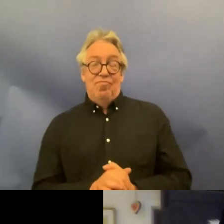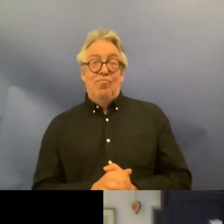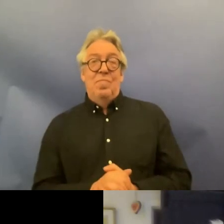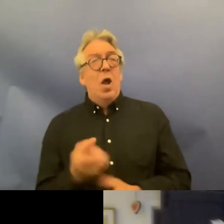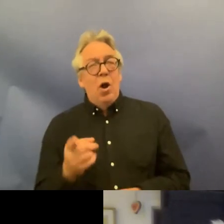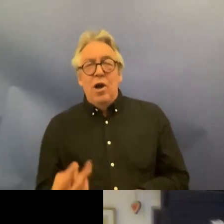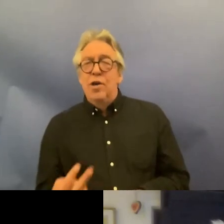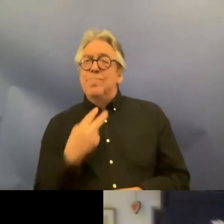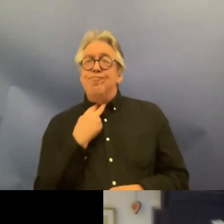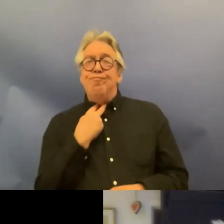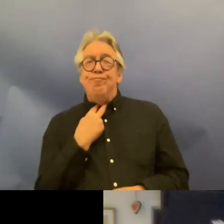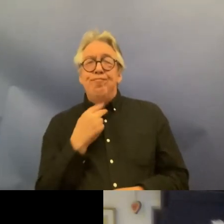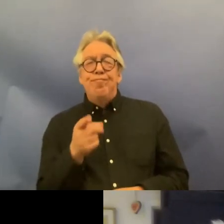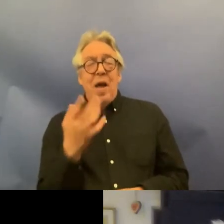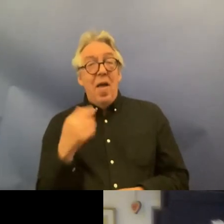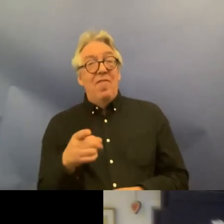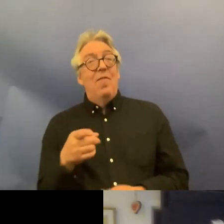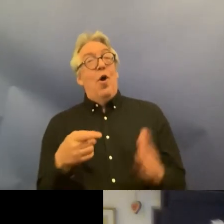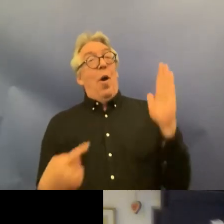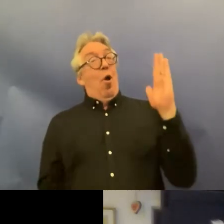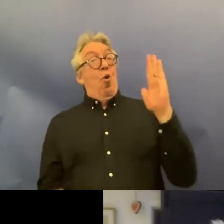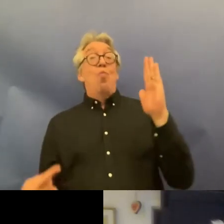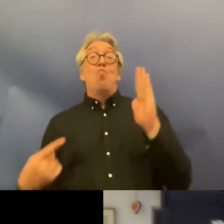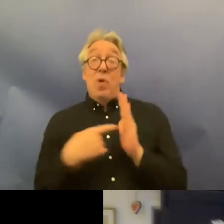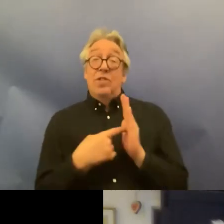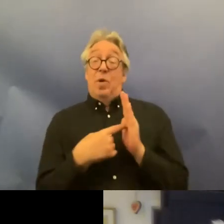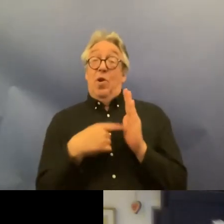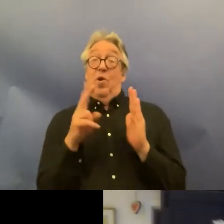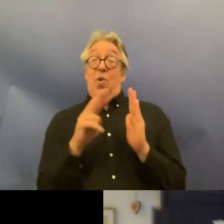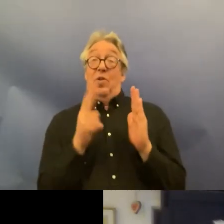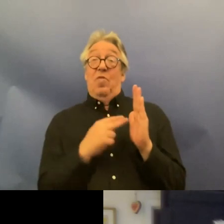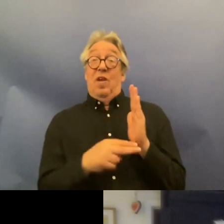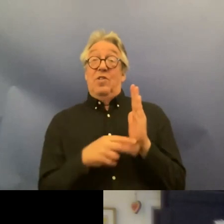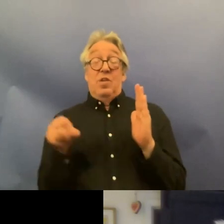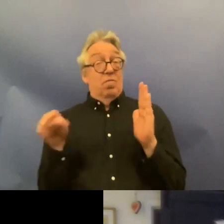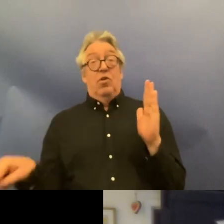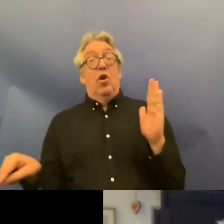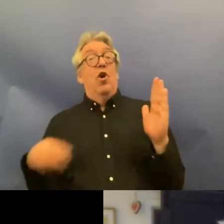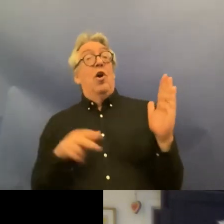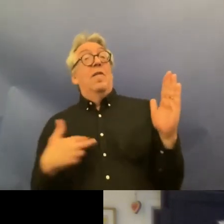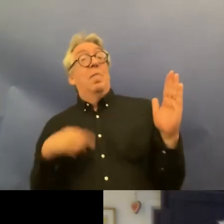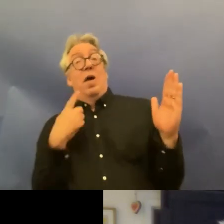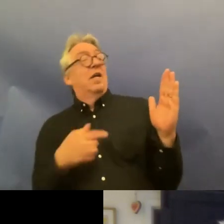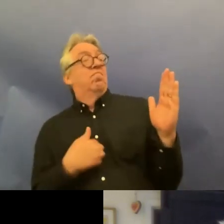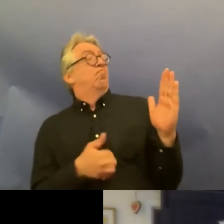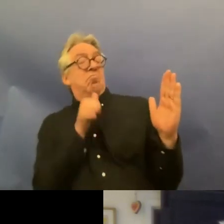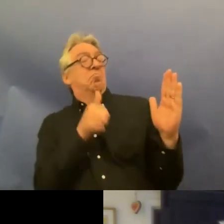there that you have this fundamental principle in the convention That Was Then excluded from from National legislation and it just shows that every